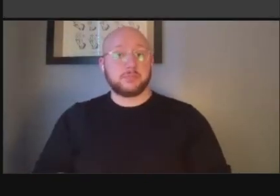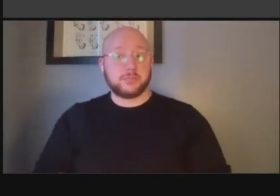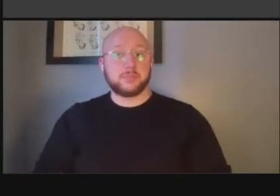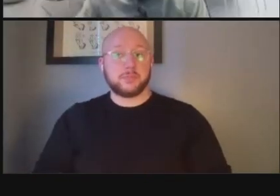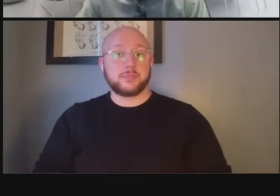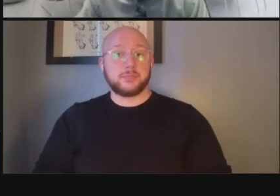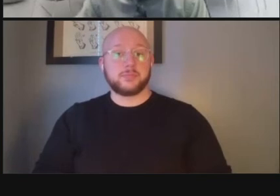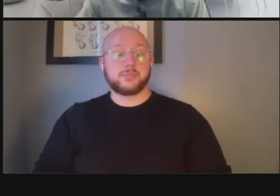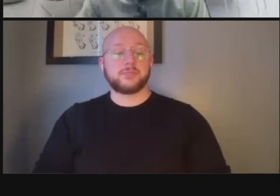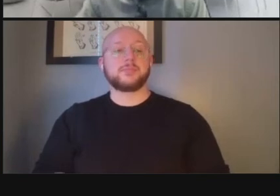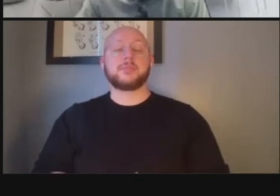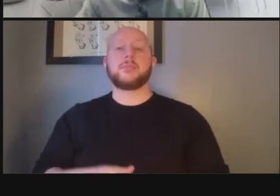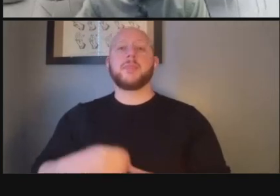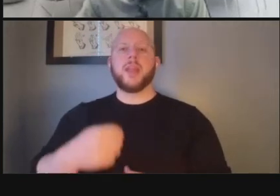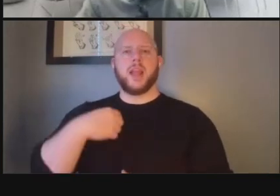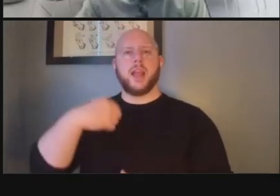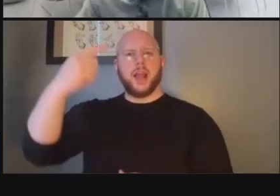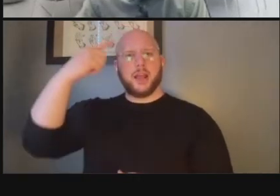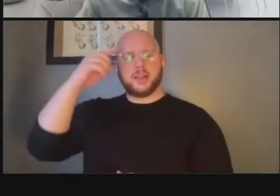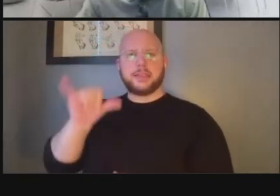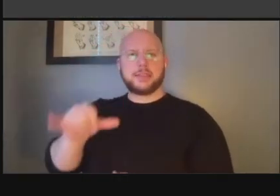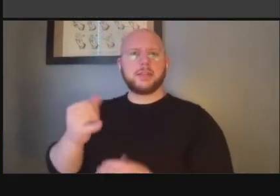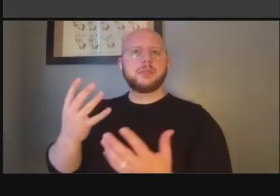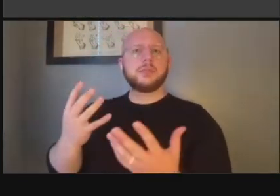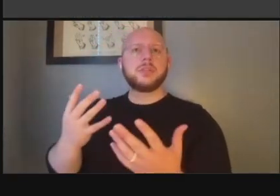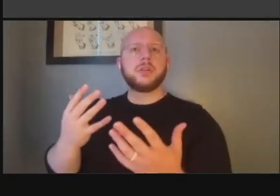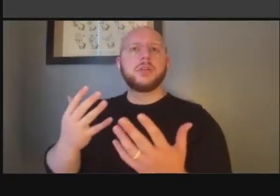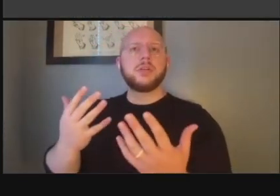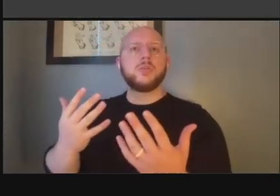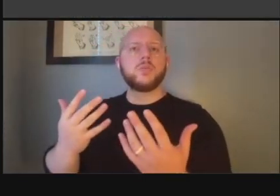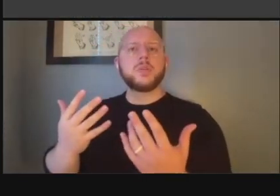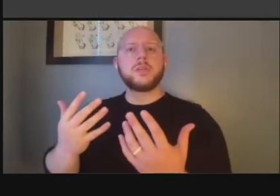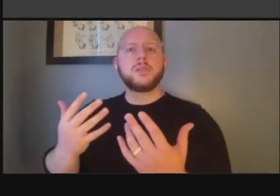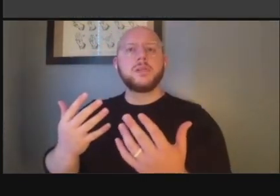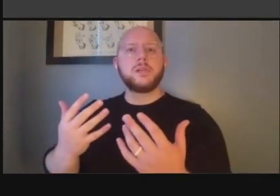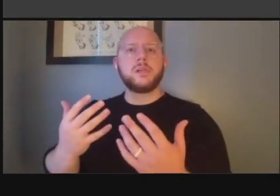i think that was the oh wait okay i think that bennett did